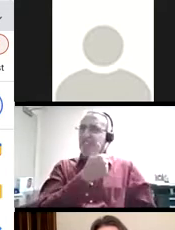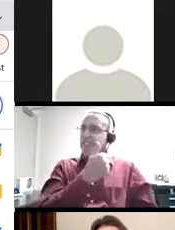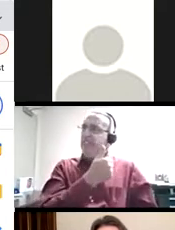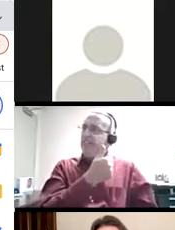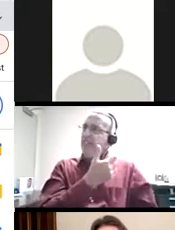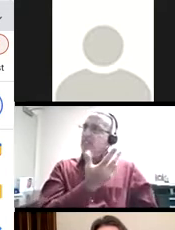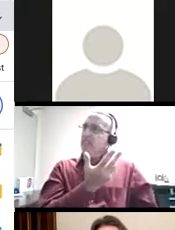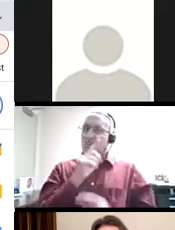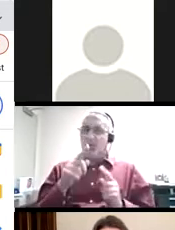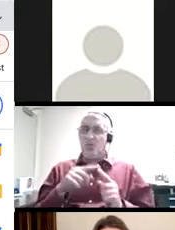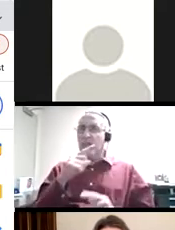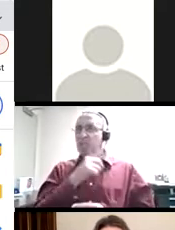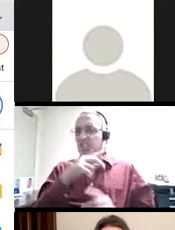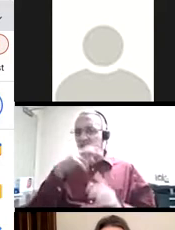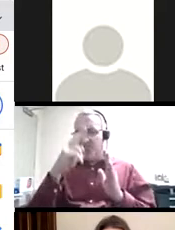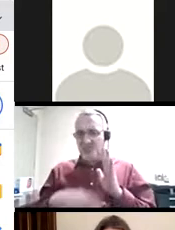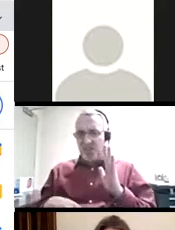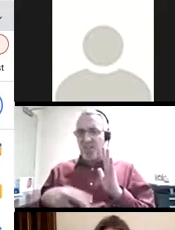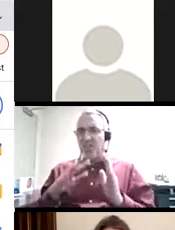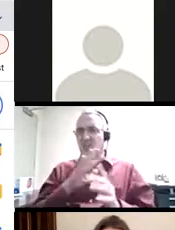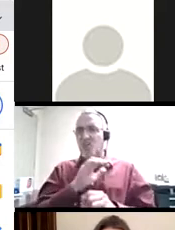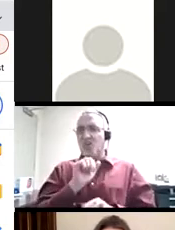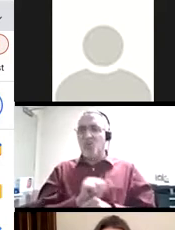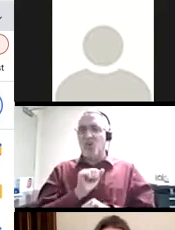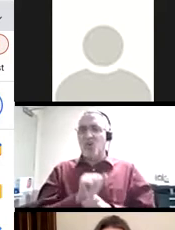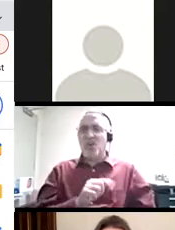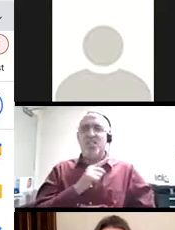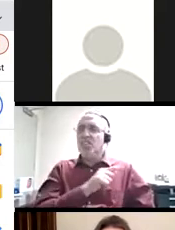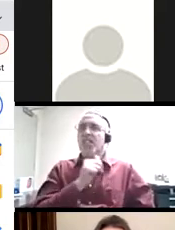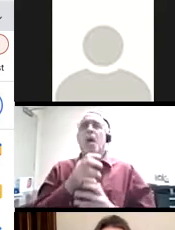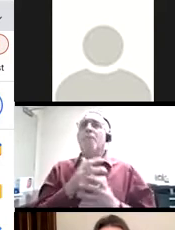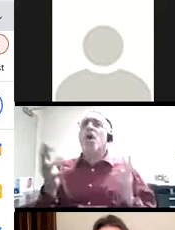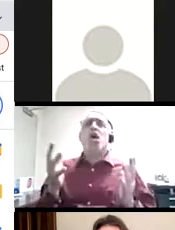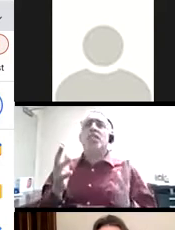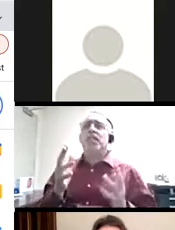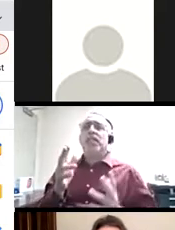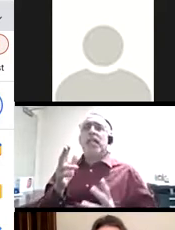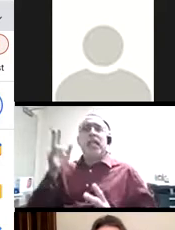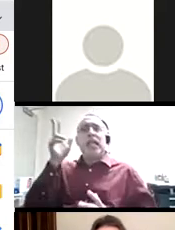and that when she read back her work she was actually very seldom listening to herself.